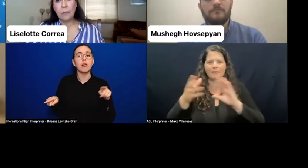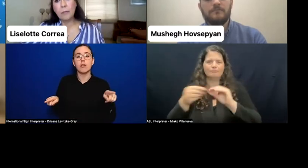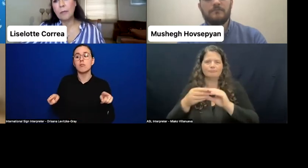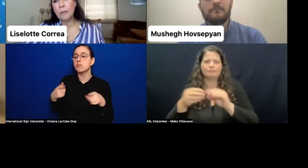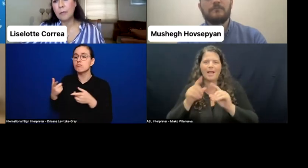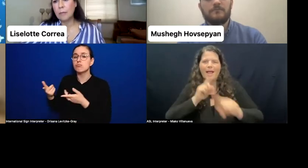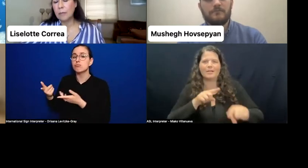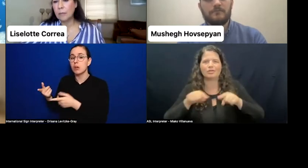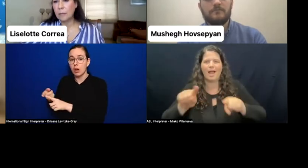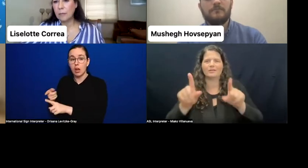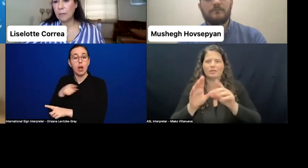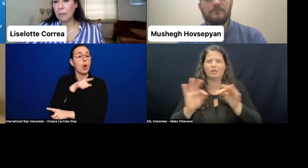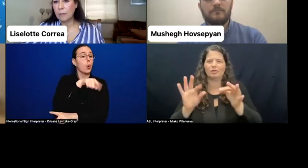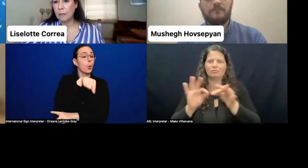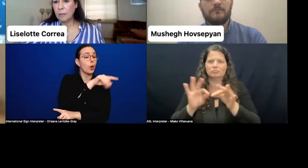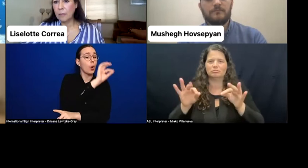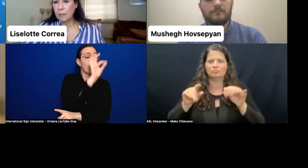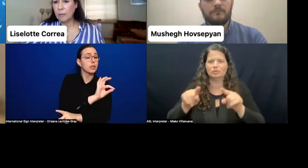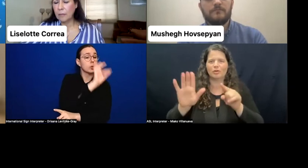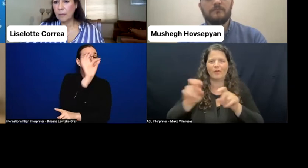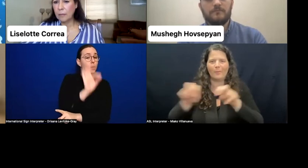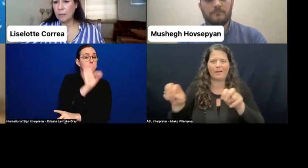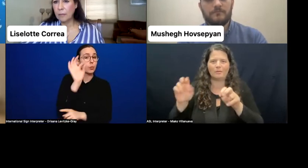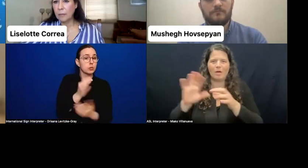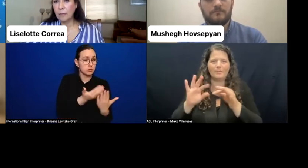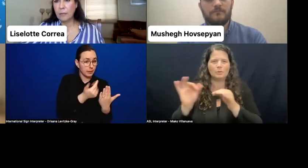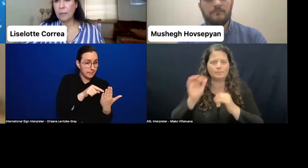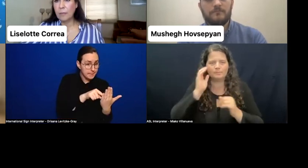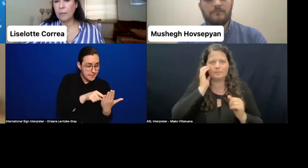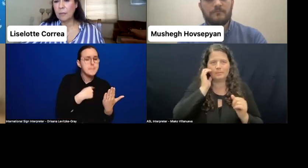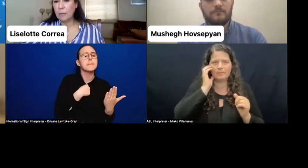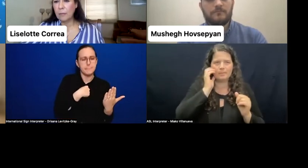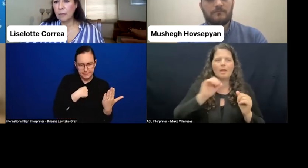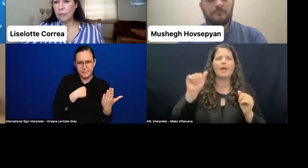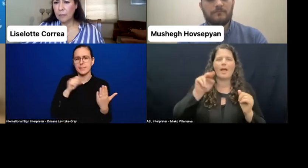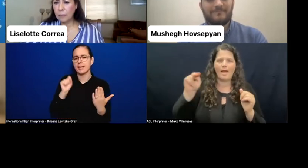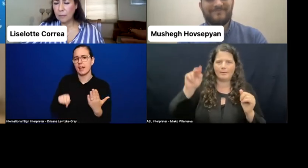in your conversation, that would be lovely. Yes, I will do that. Thank you.